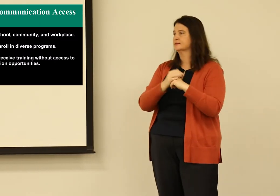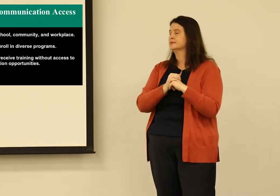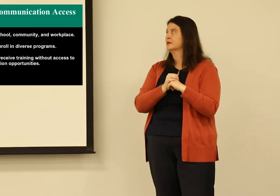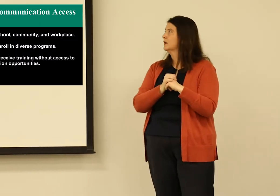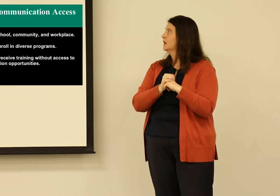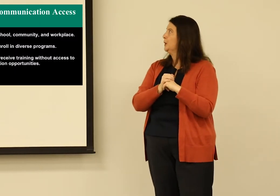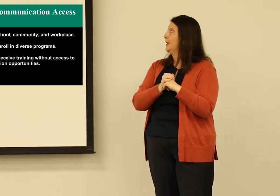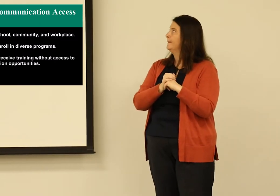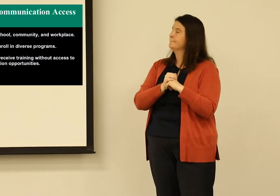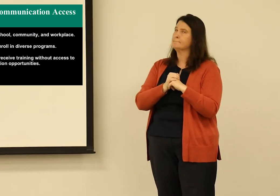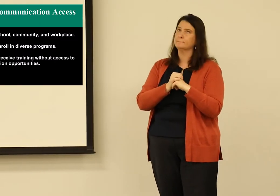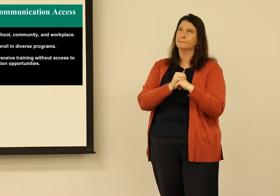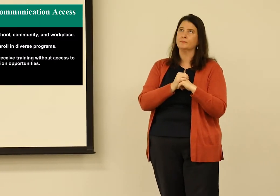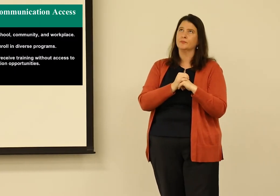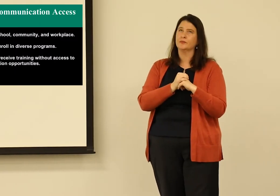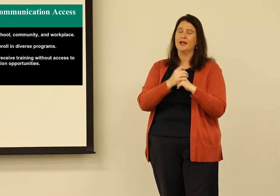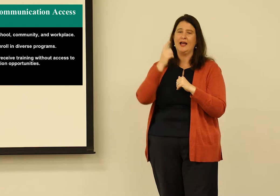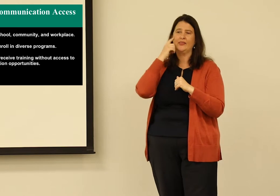Now, language and communication access.